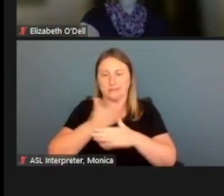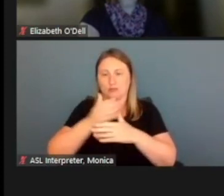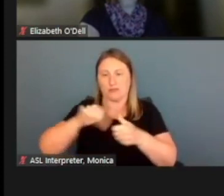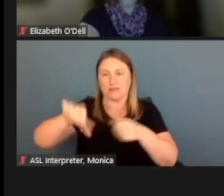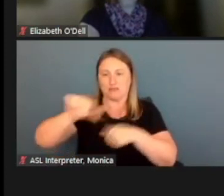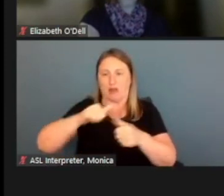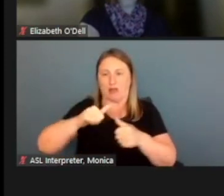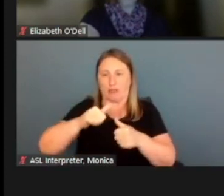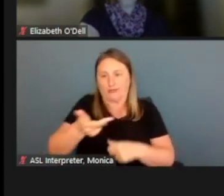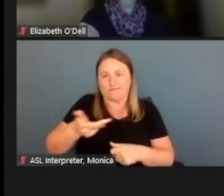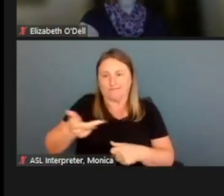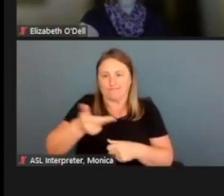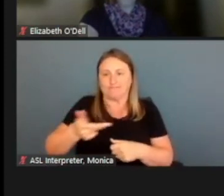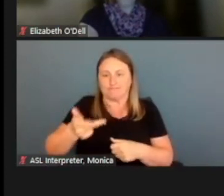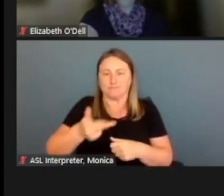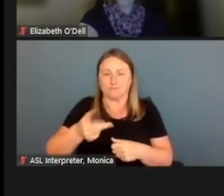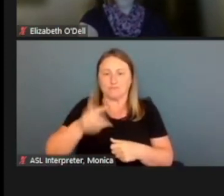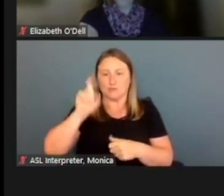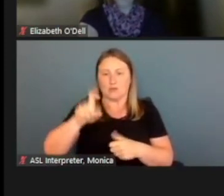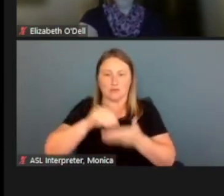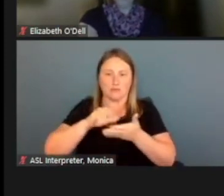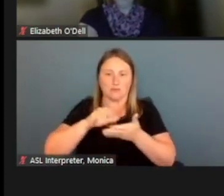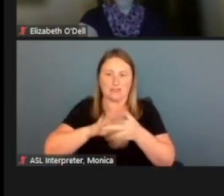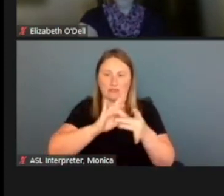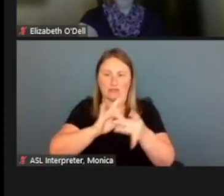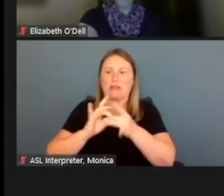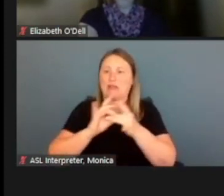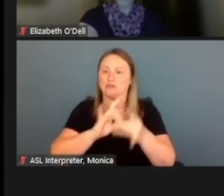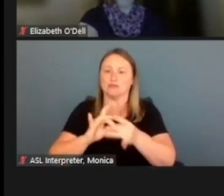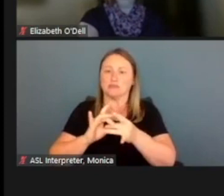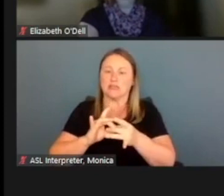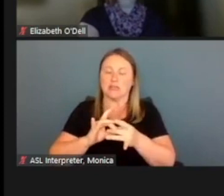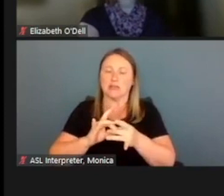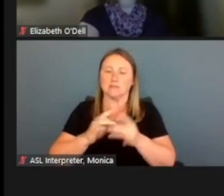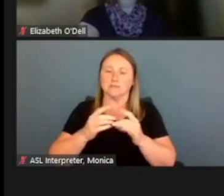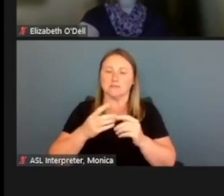And so we have that relationship defined that helps us establish households.